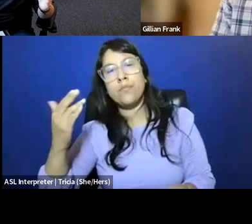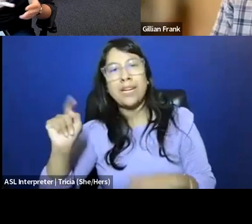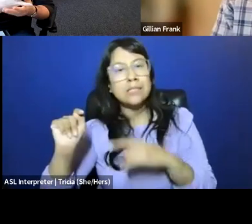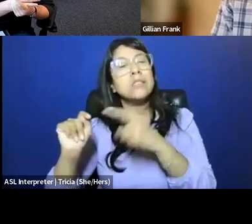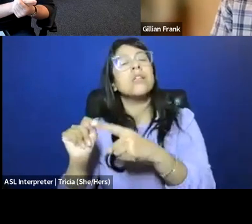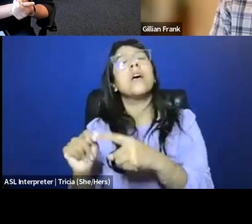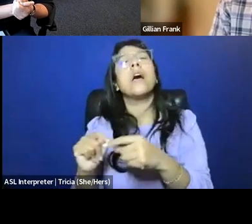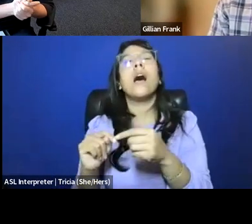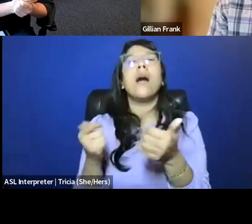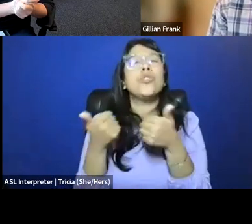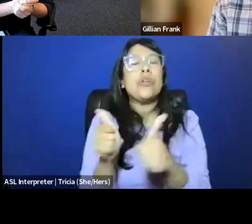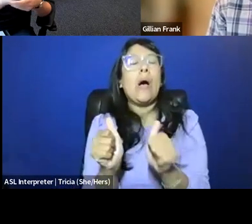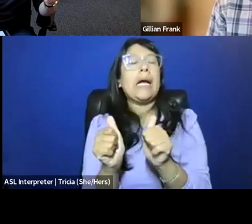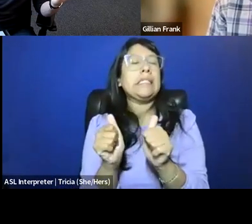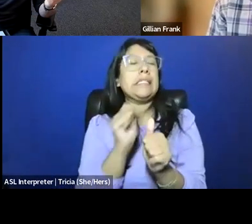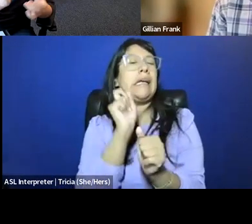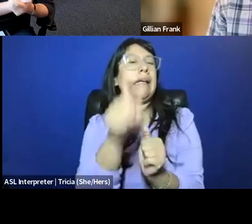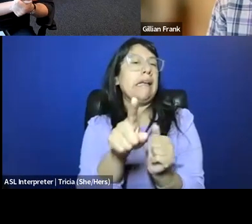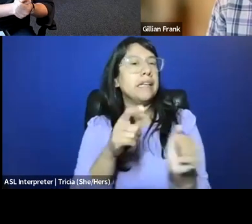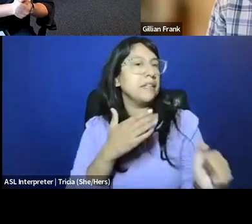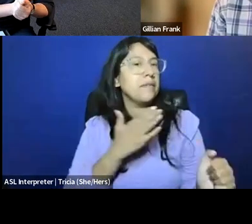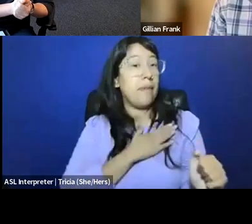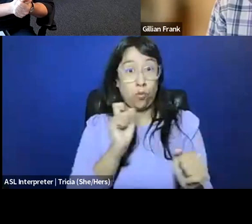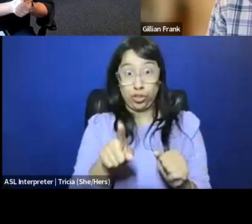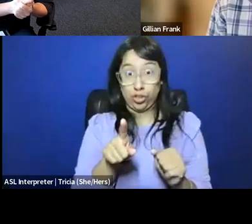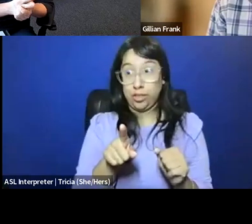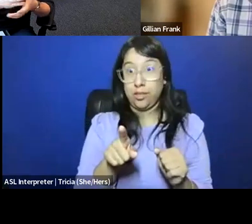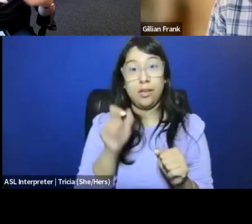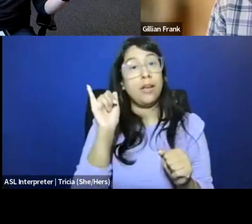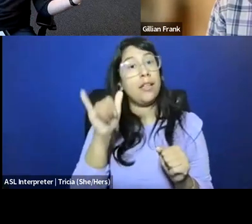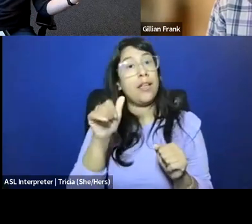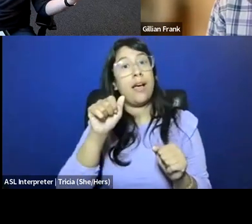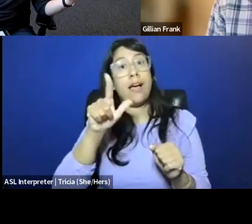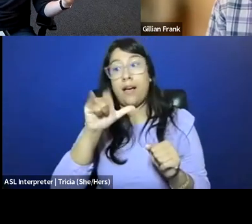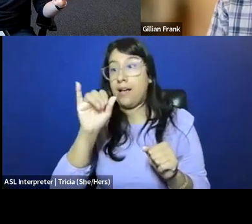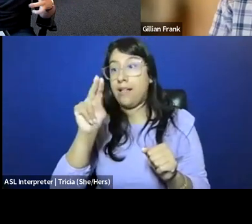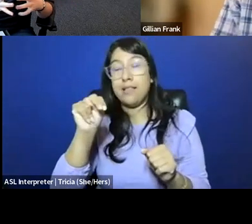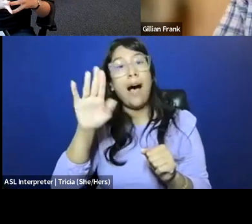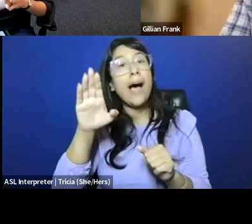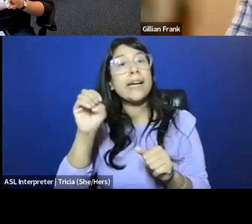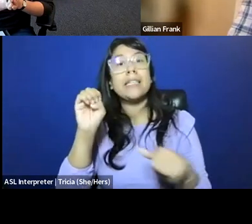if I'm gonna put it in its more provocative form, you know, my question is, is the alliance defending freedom the new Anthony Comstock, right?